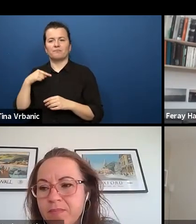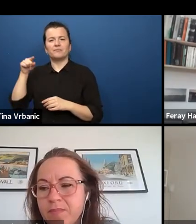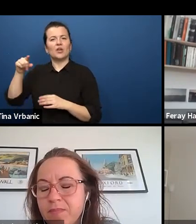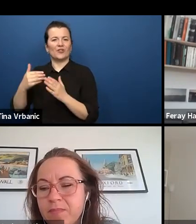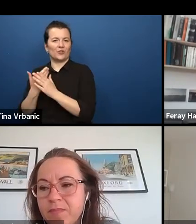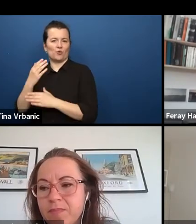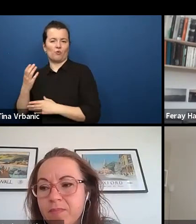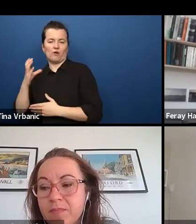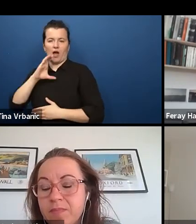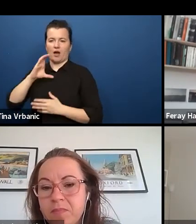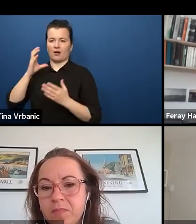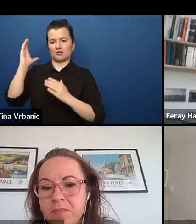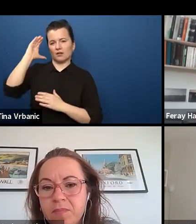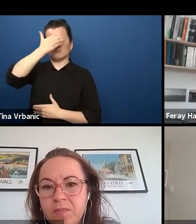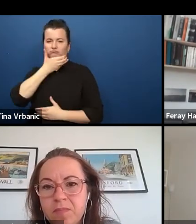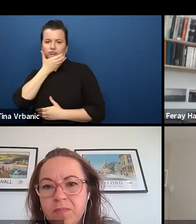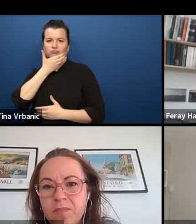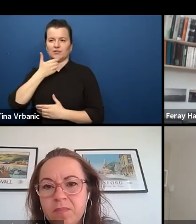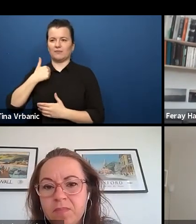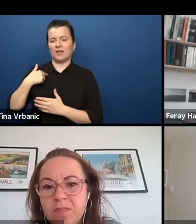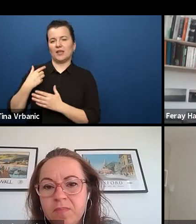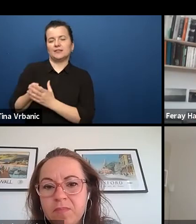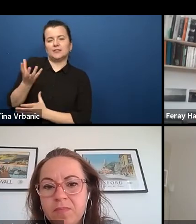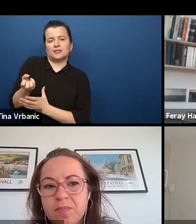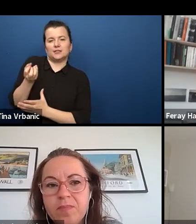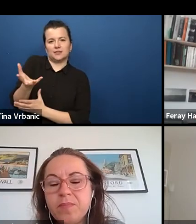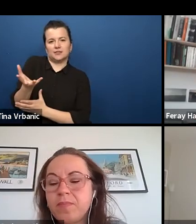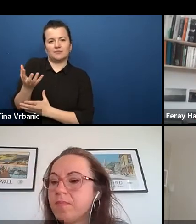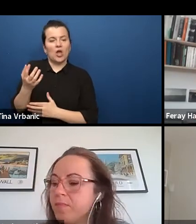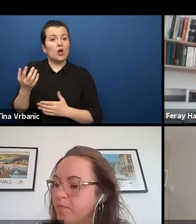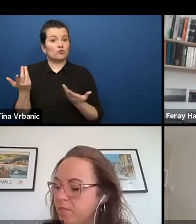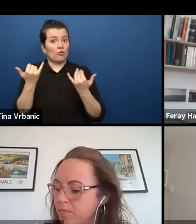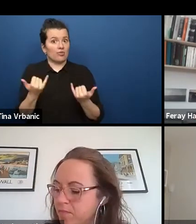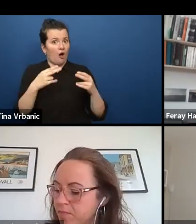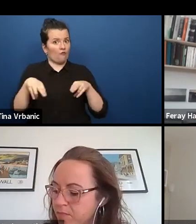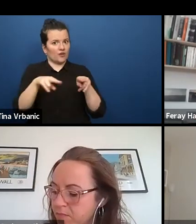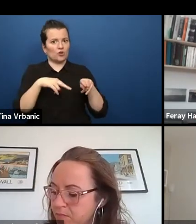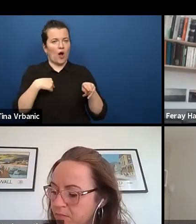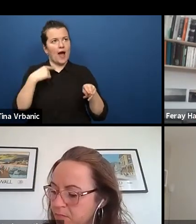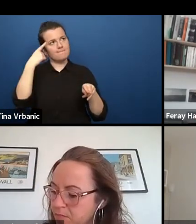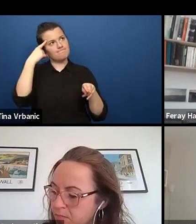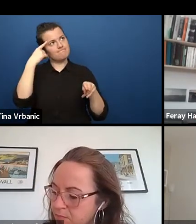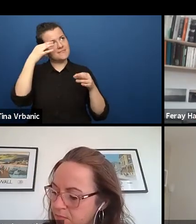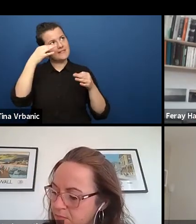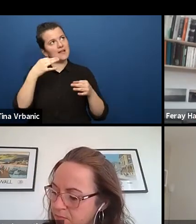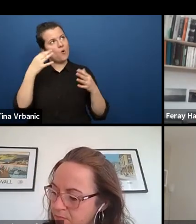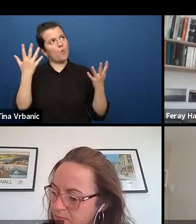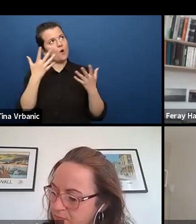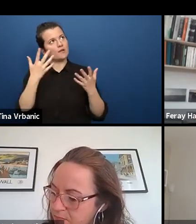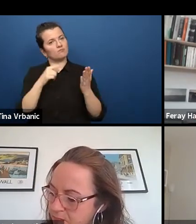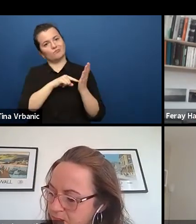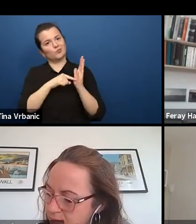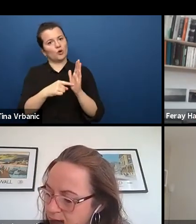Why I chose that monologue because we put together the play ourselves which was a really great experience.